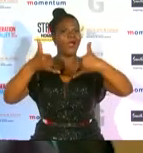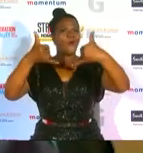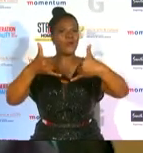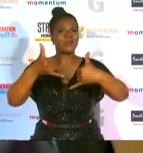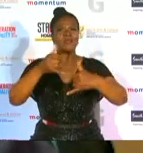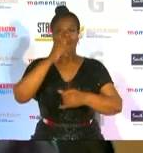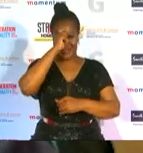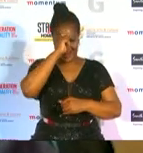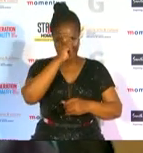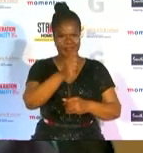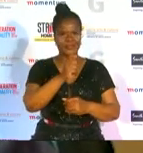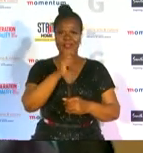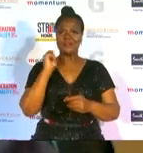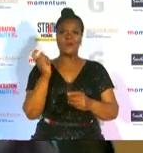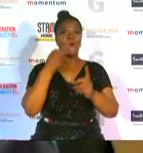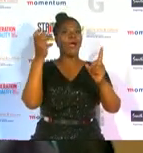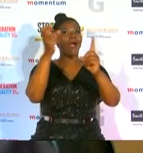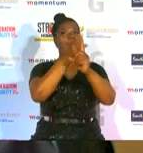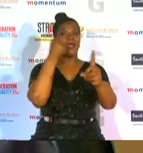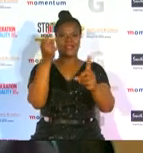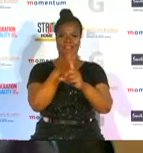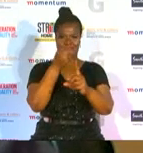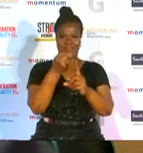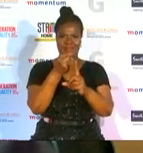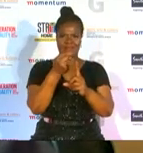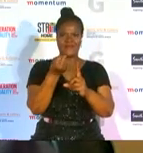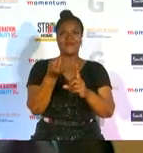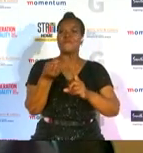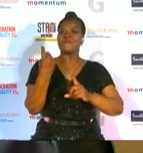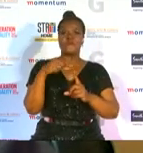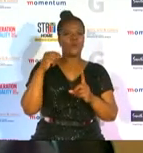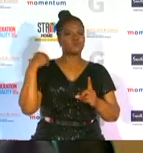achievements of formidable women in sport